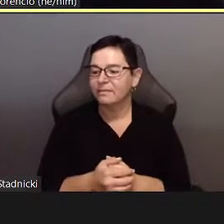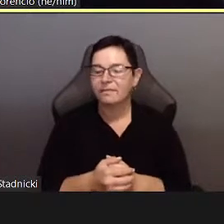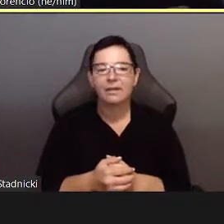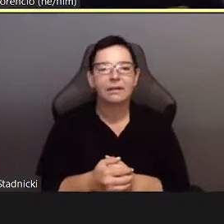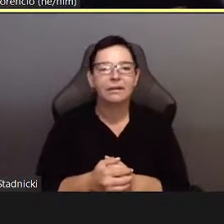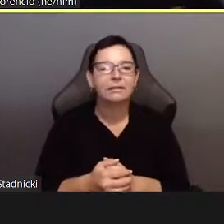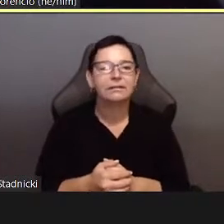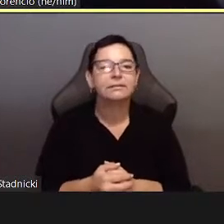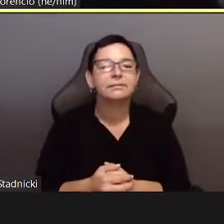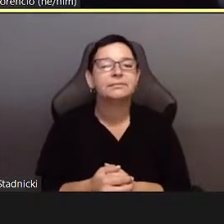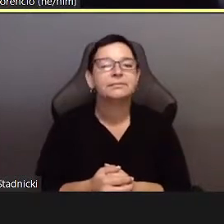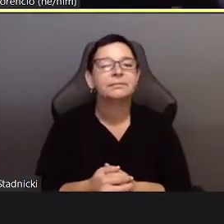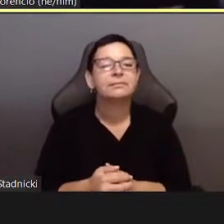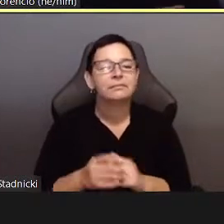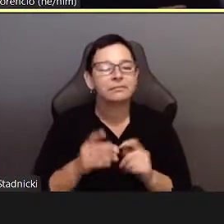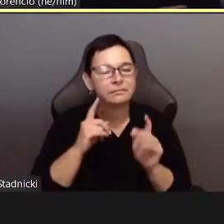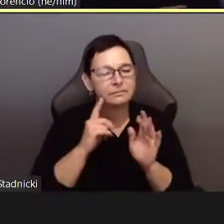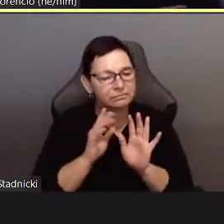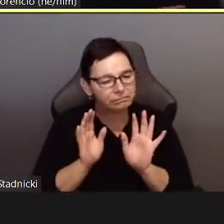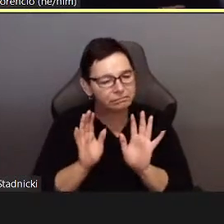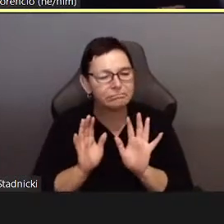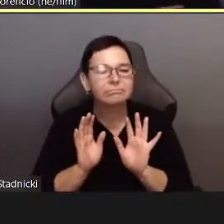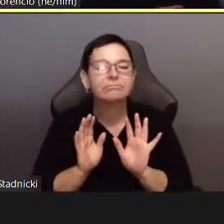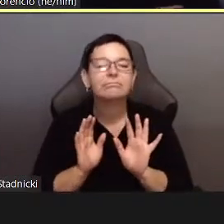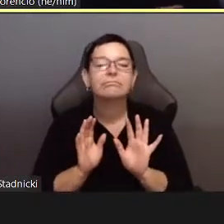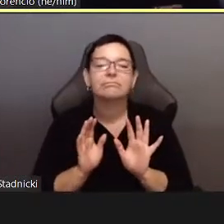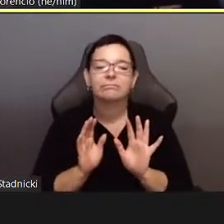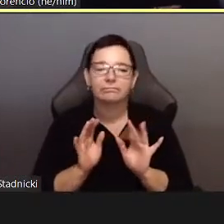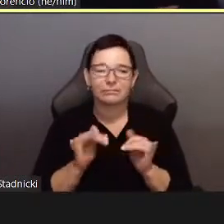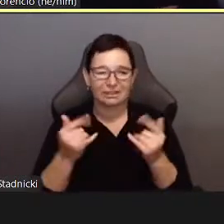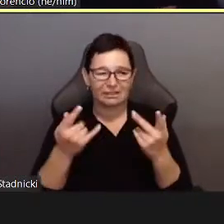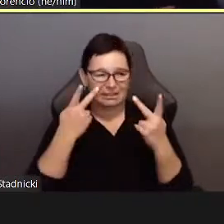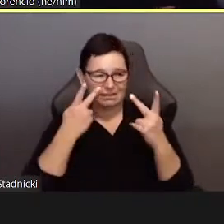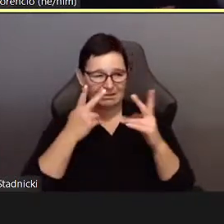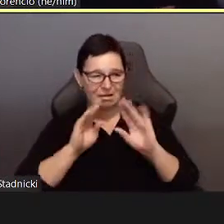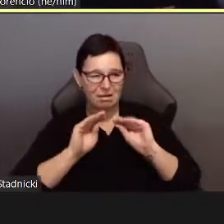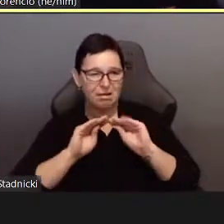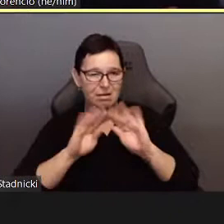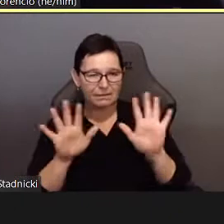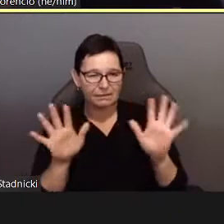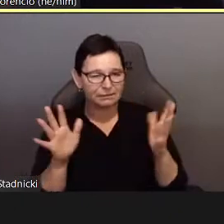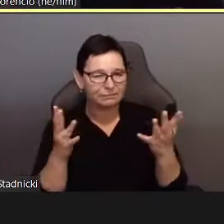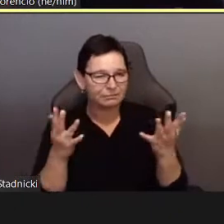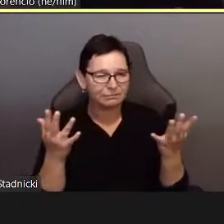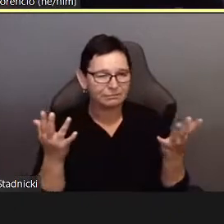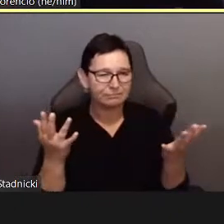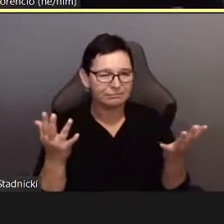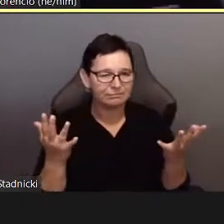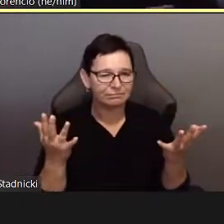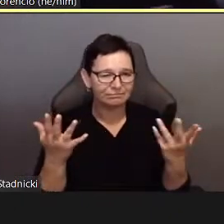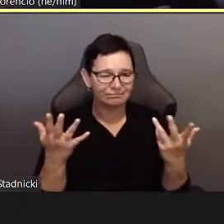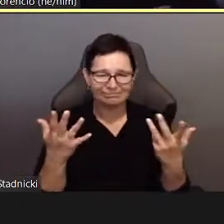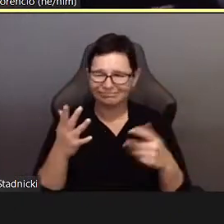in sexual intensities, from a kind of selfless communication with lower orders of being.